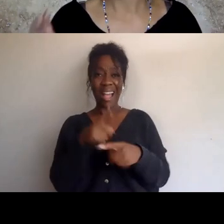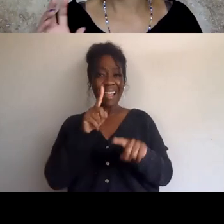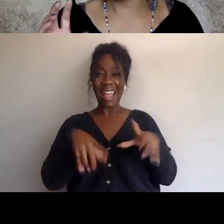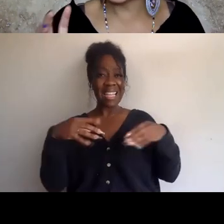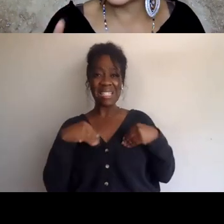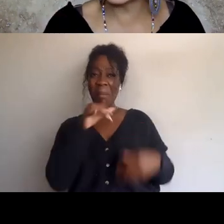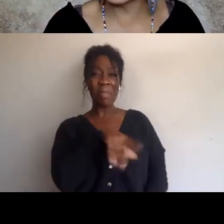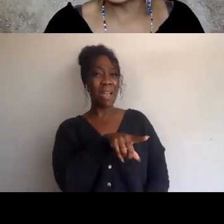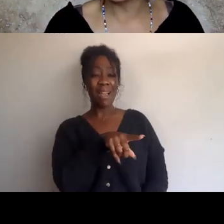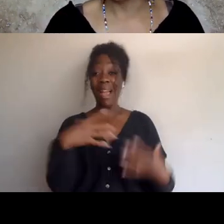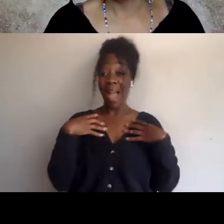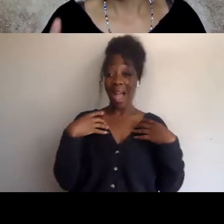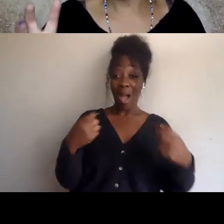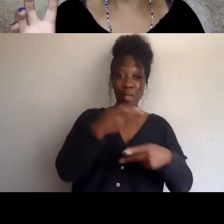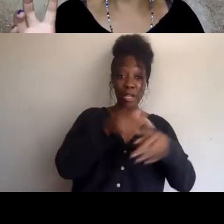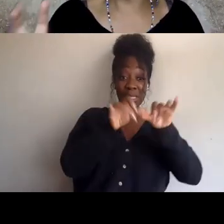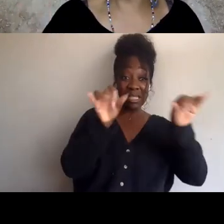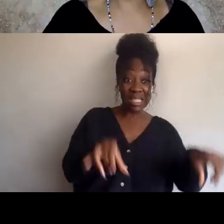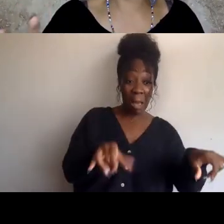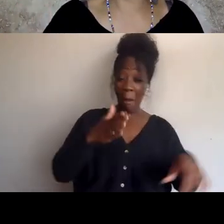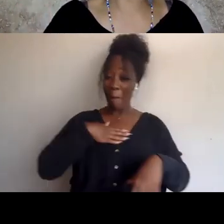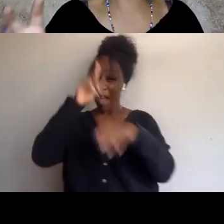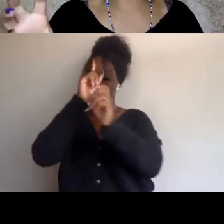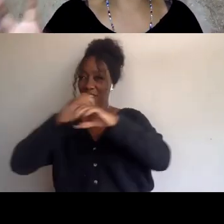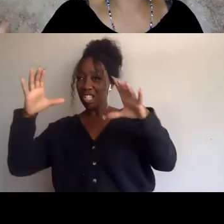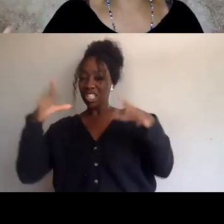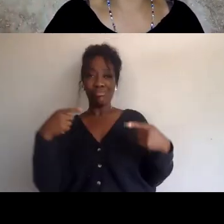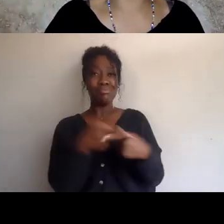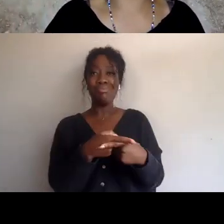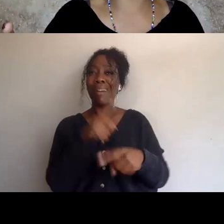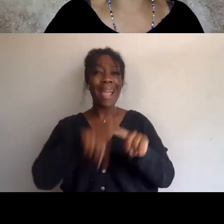and I'm also able to zero in on particular systems